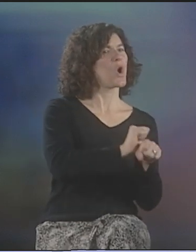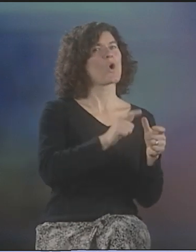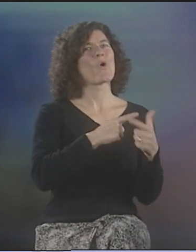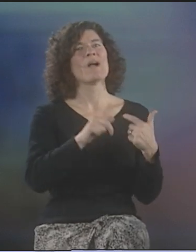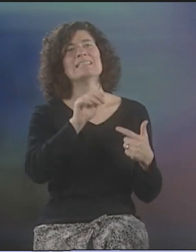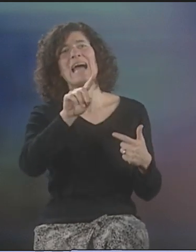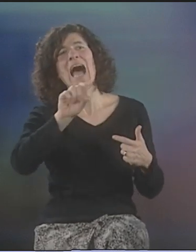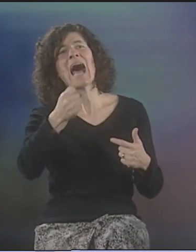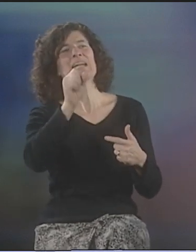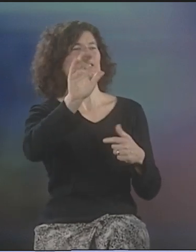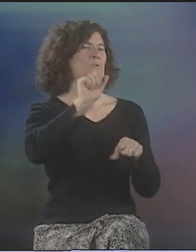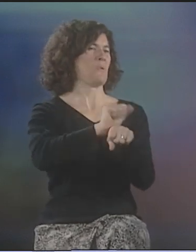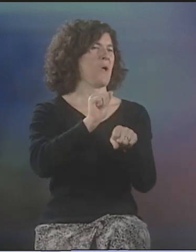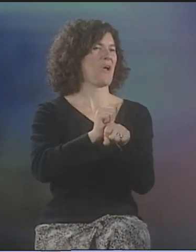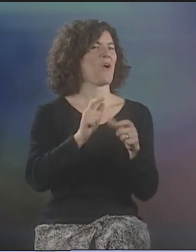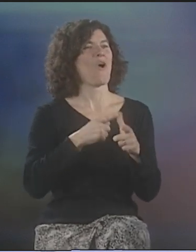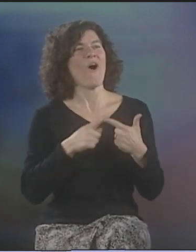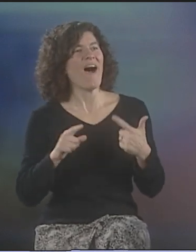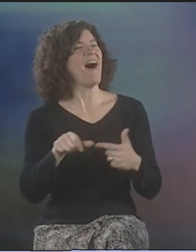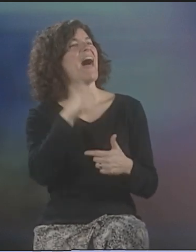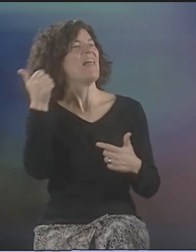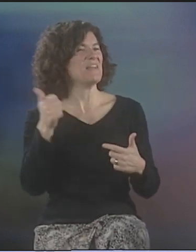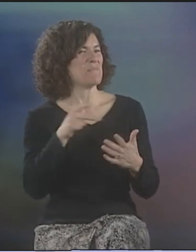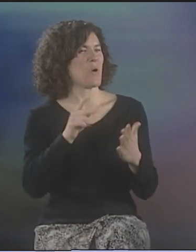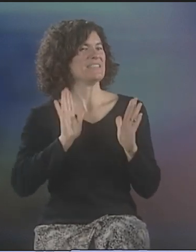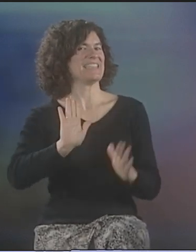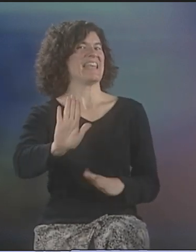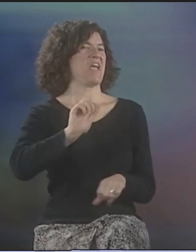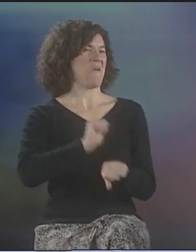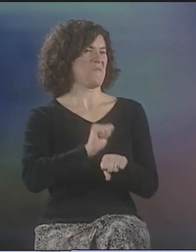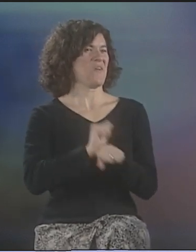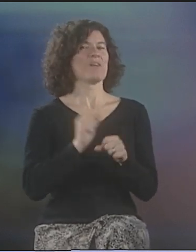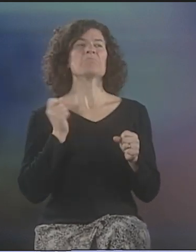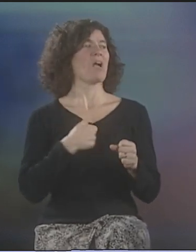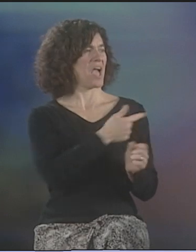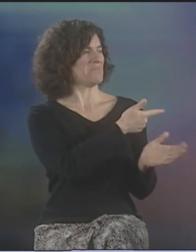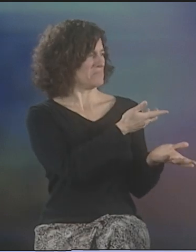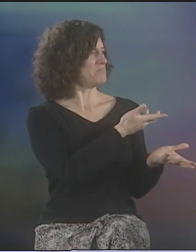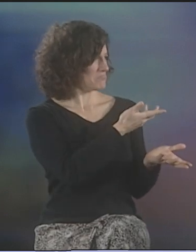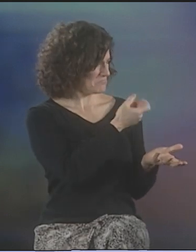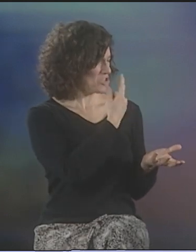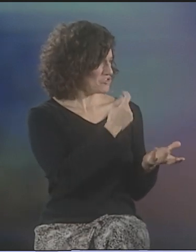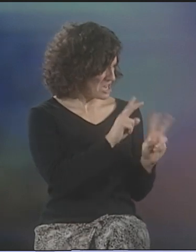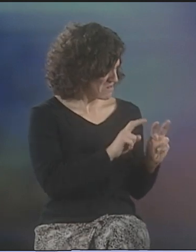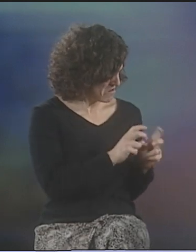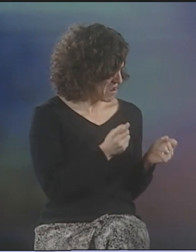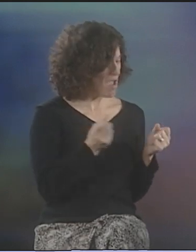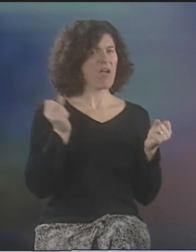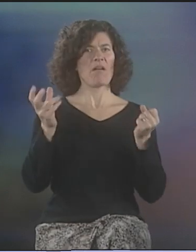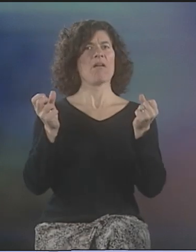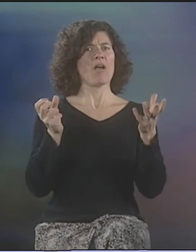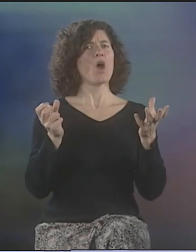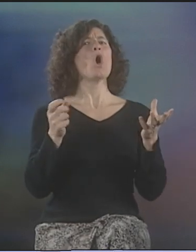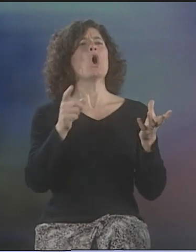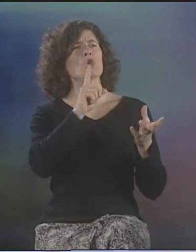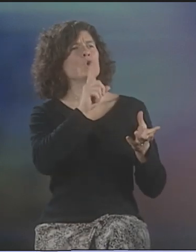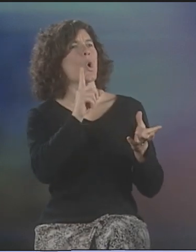I WOULD VOICE DEBBIE'S WORK OR I WOULD SIGN OTHER PEOPLE'S WORK. I WAS ALWAYS BEING SOMEBODY ELSE,